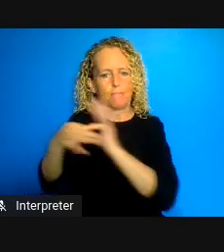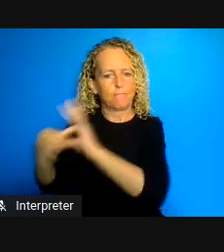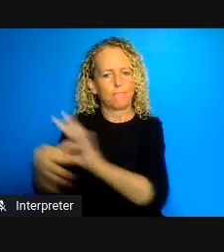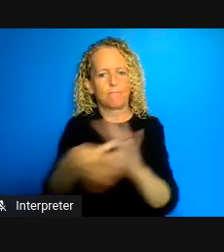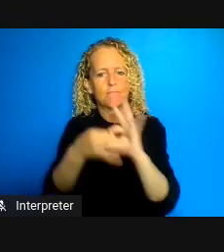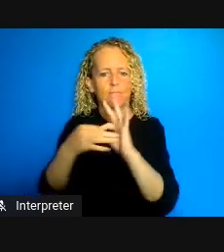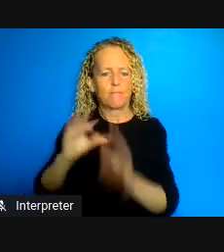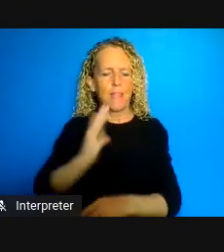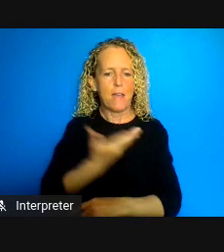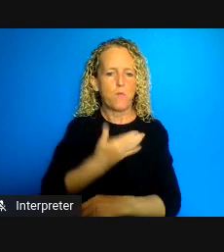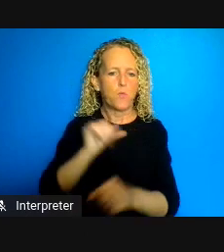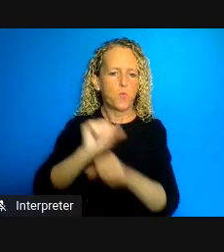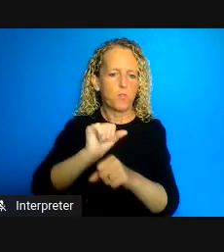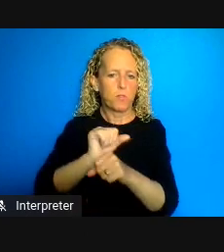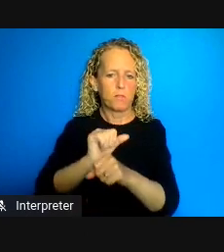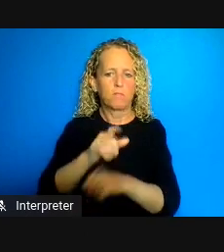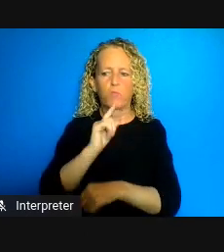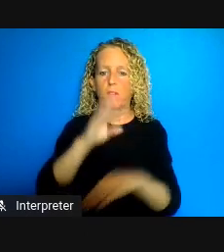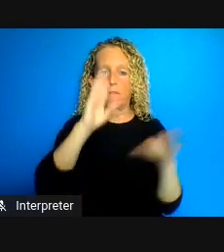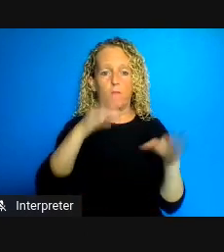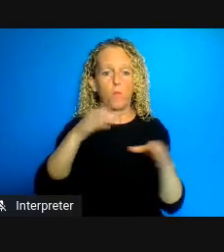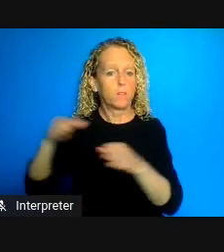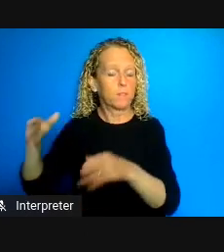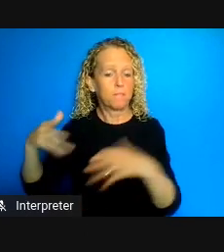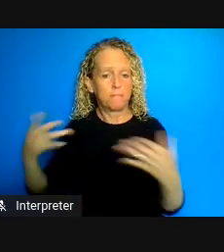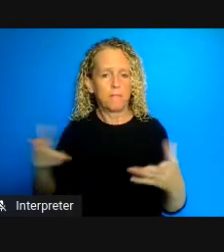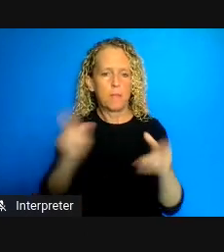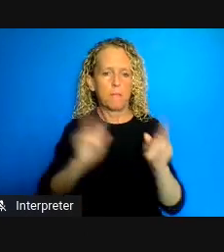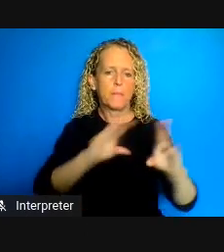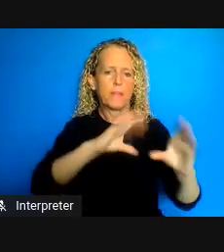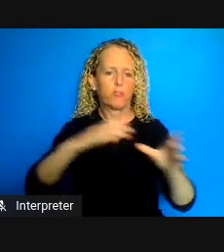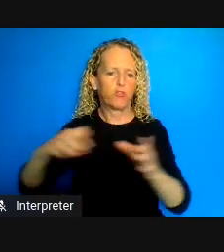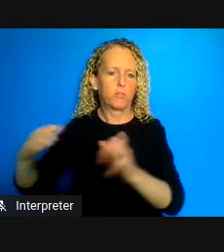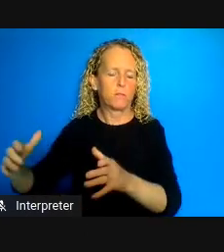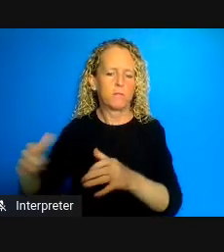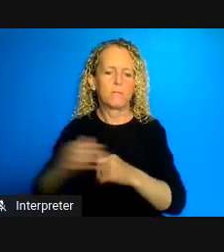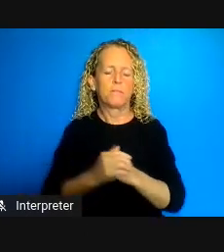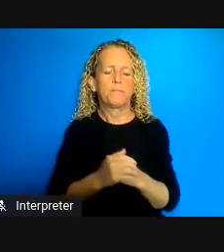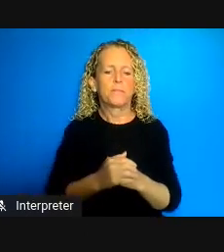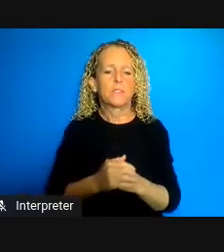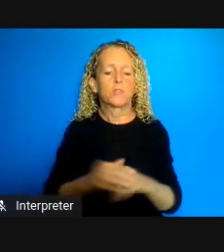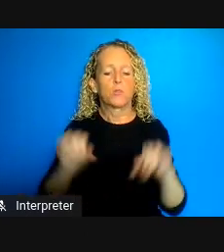populations that by reason of socio-economic marginalization and